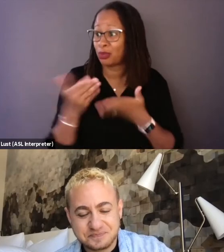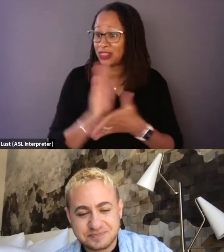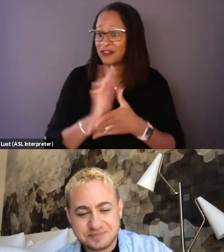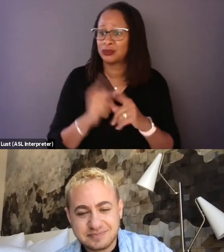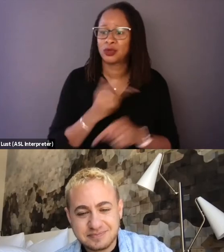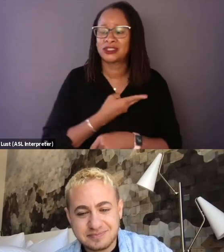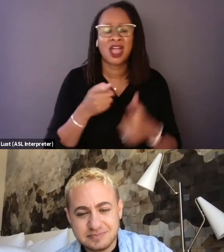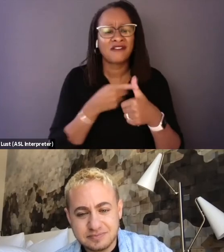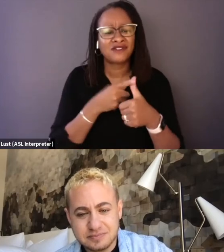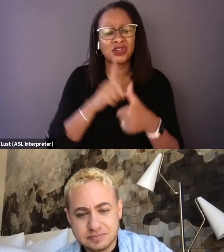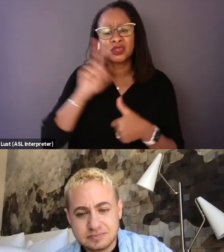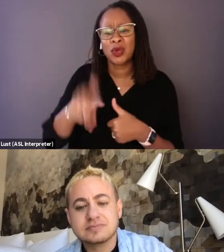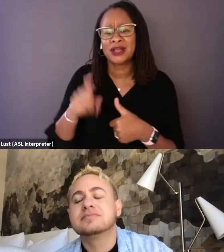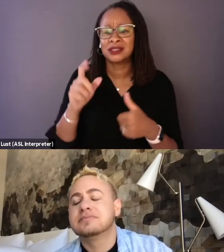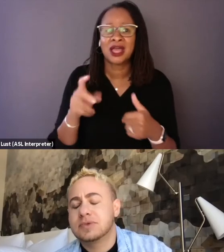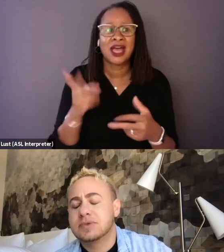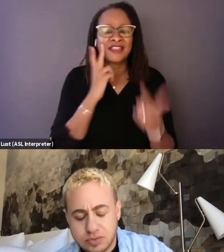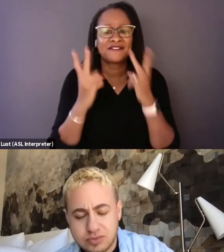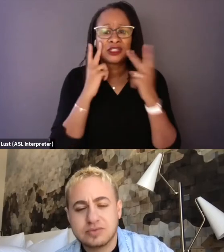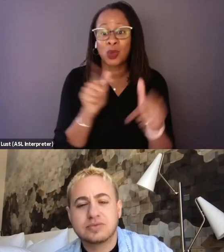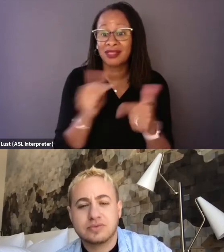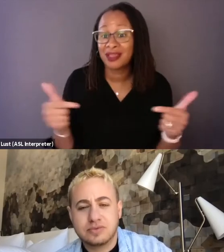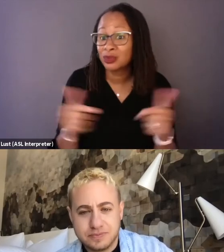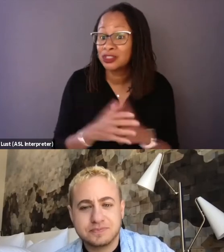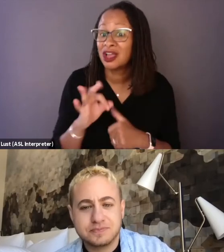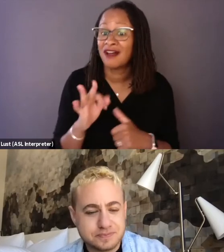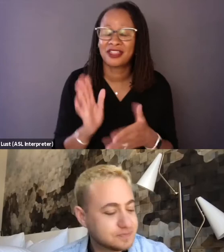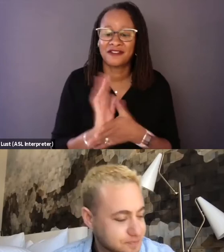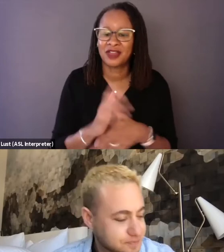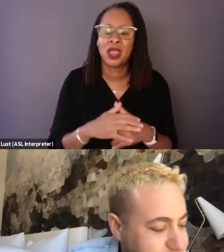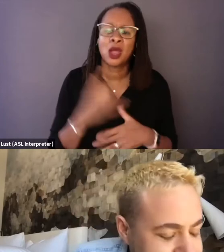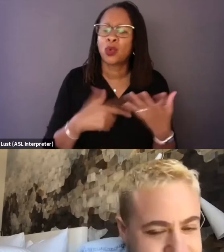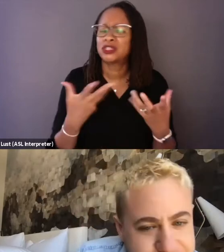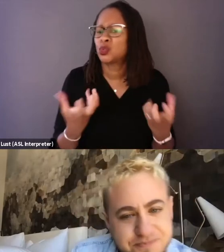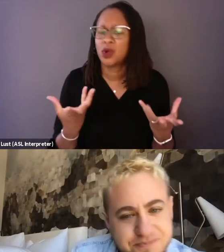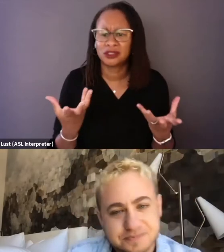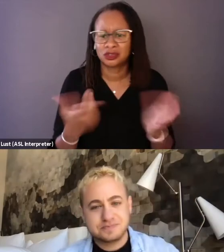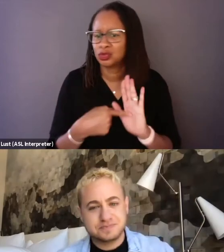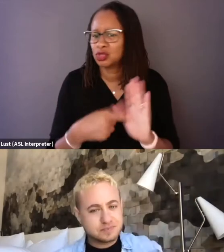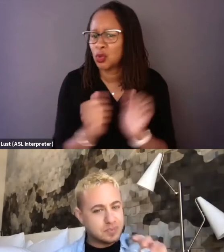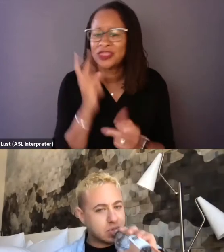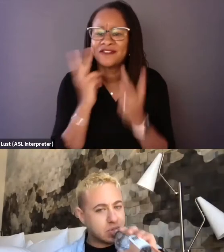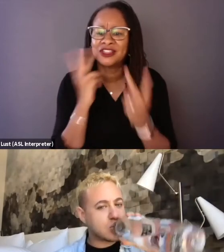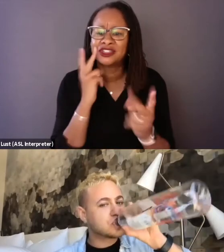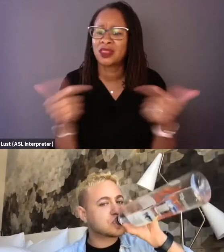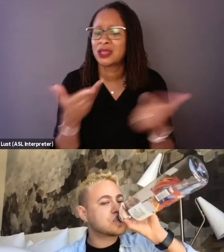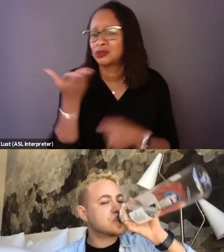I wanna ask about the visual language of the film. What did you want to convey with the visual language there?